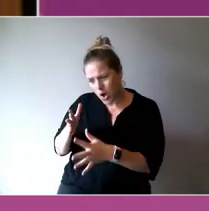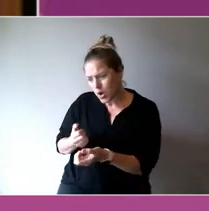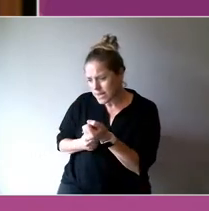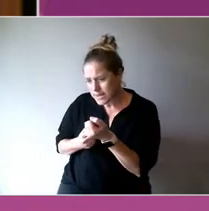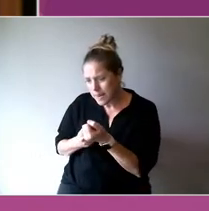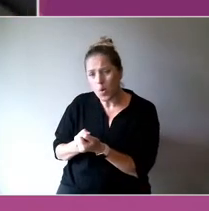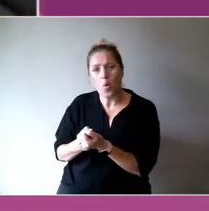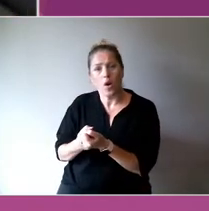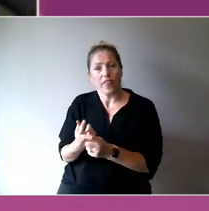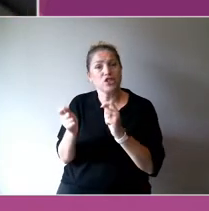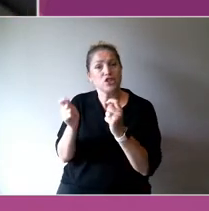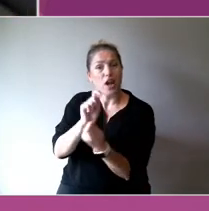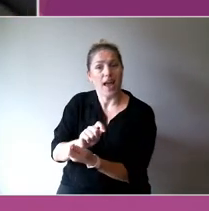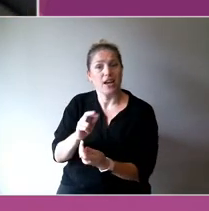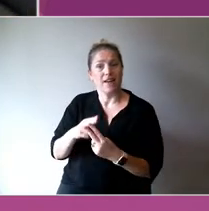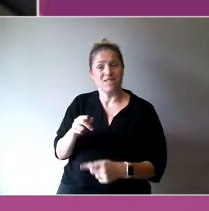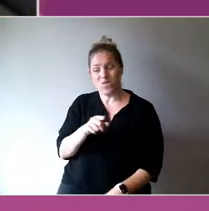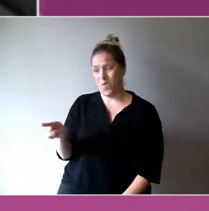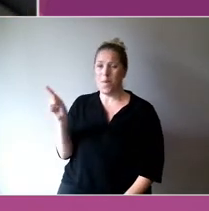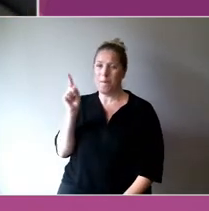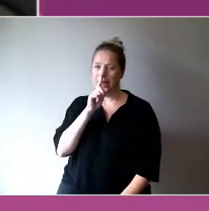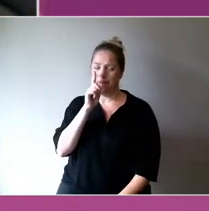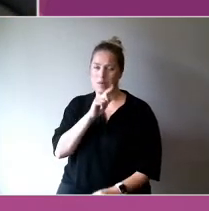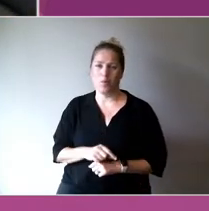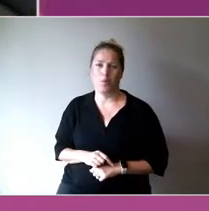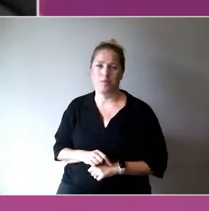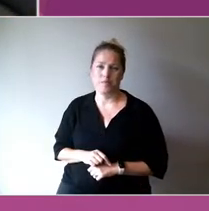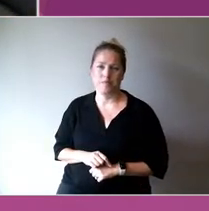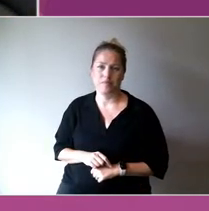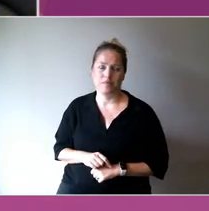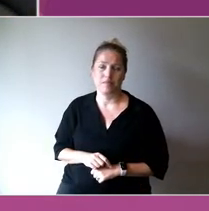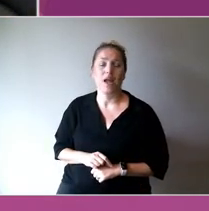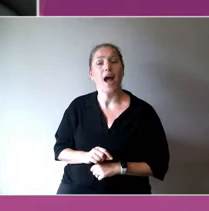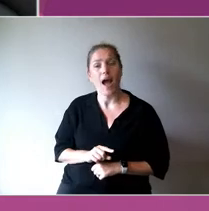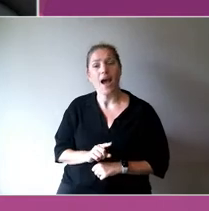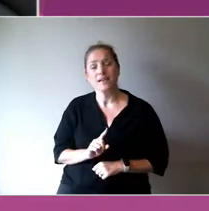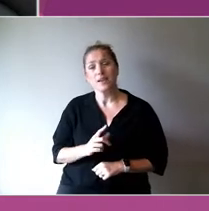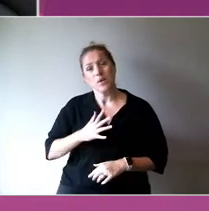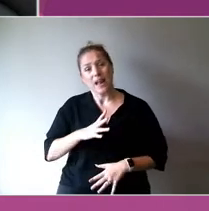to see, or the organisations who may be best placed to partner and do it.